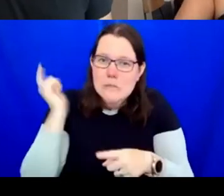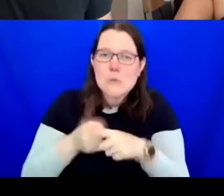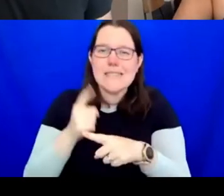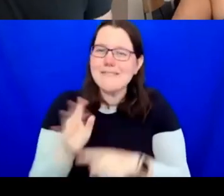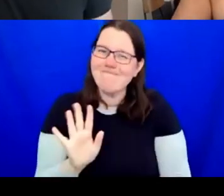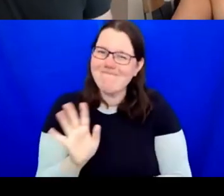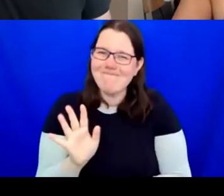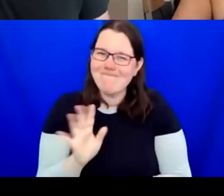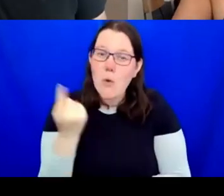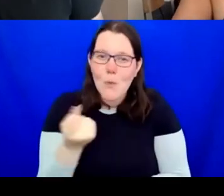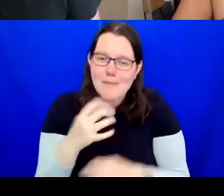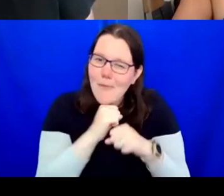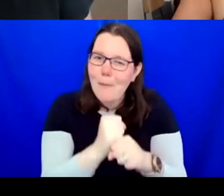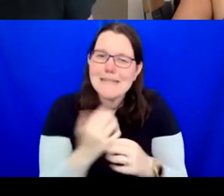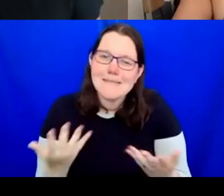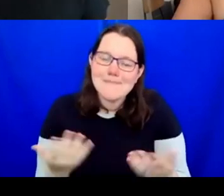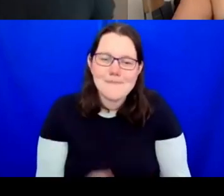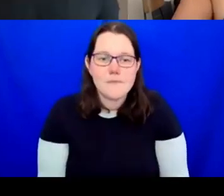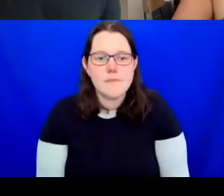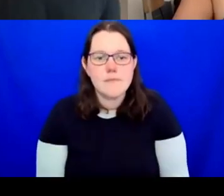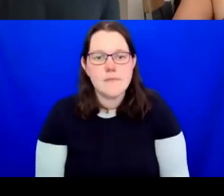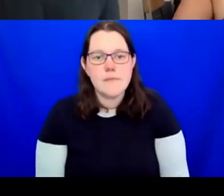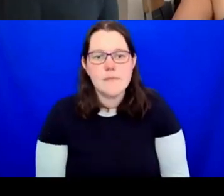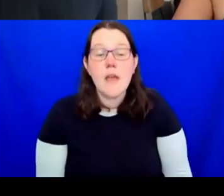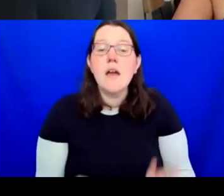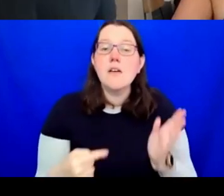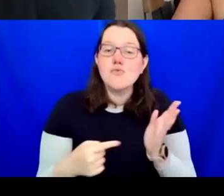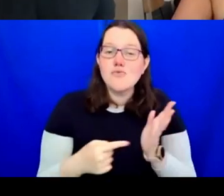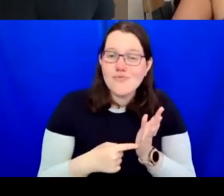say that if you're not in a management role and you're not paid to do this work,